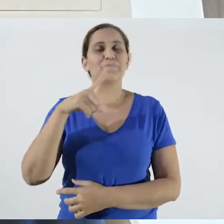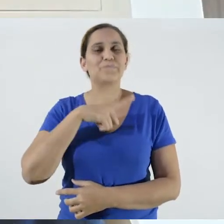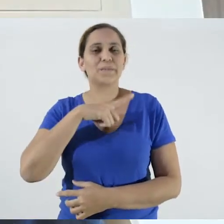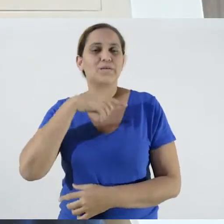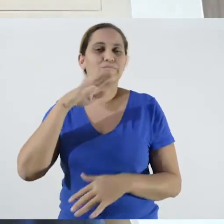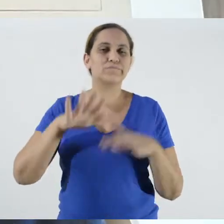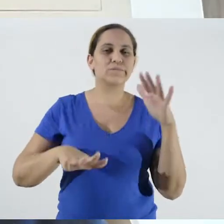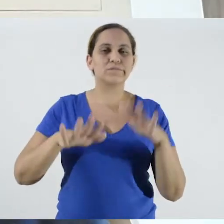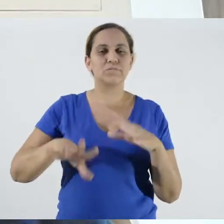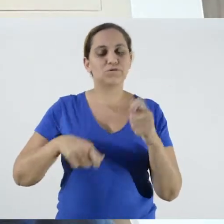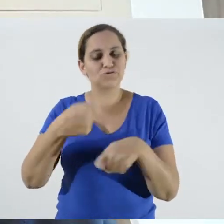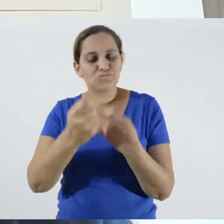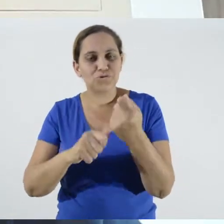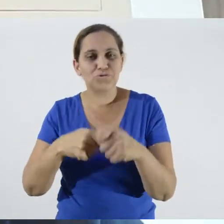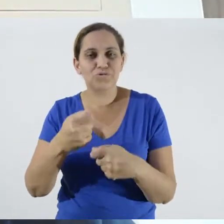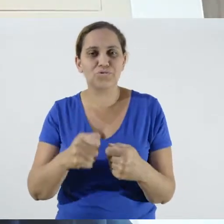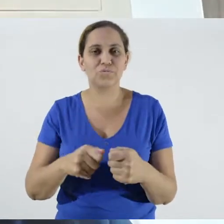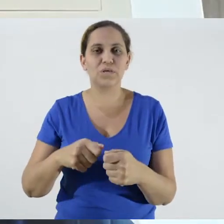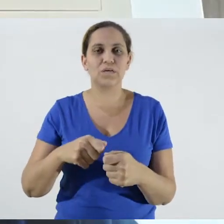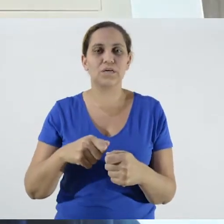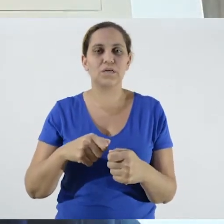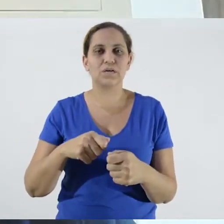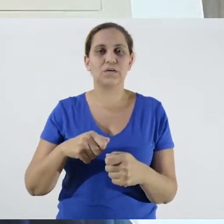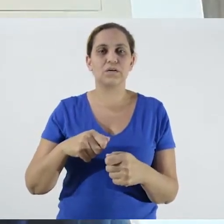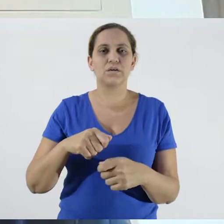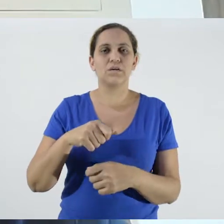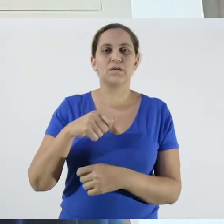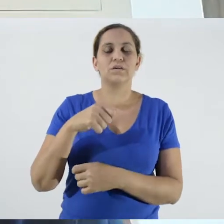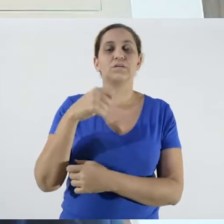its importance is very great, not only for the economic part, but, in this